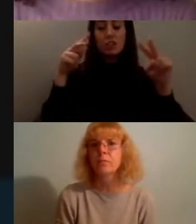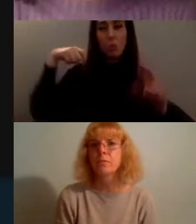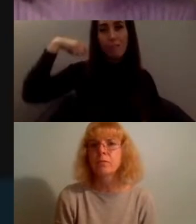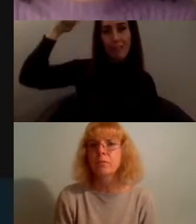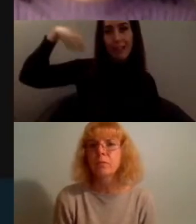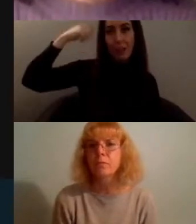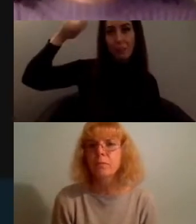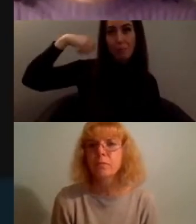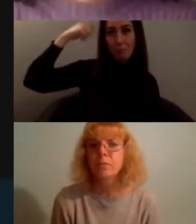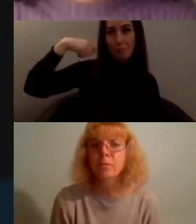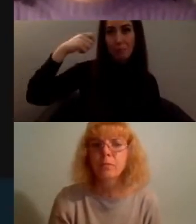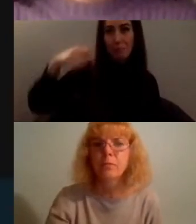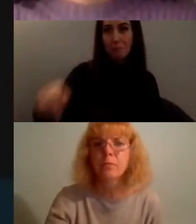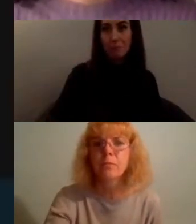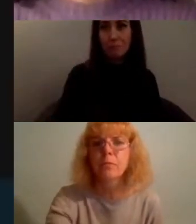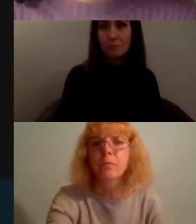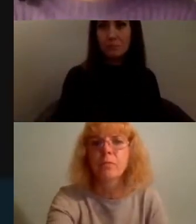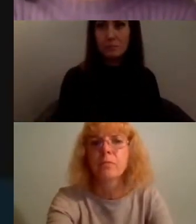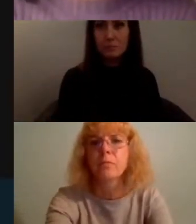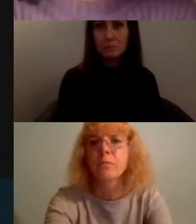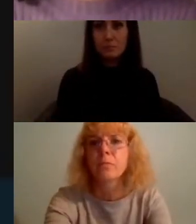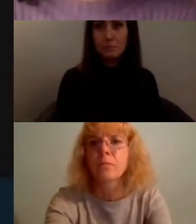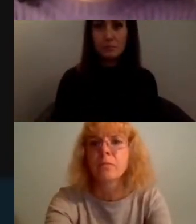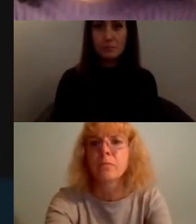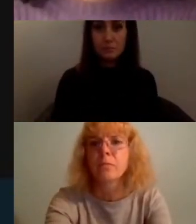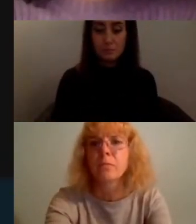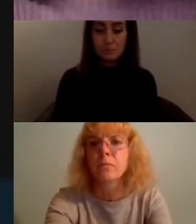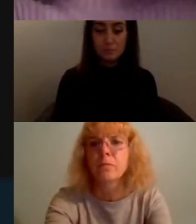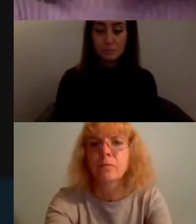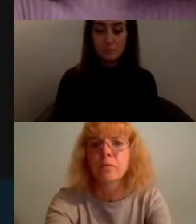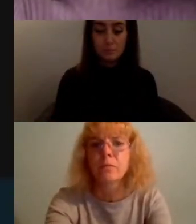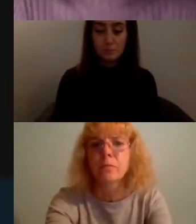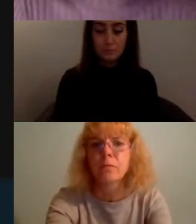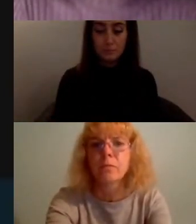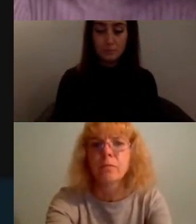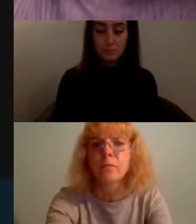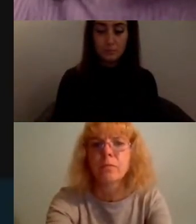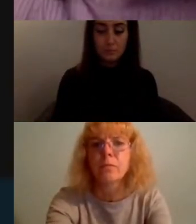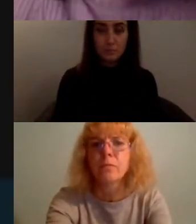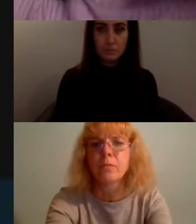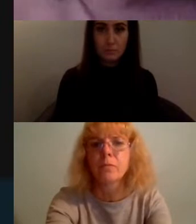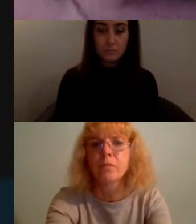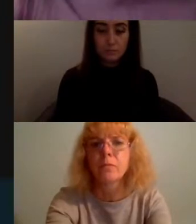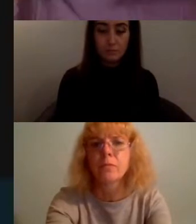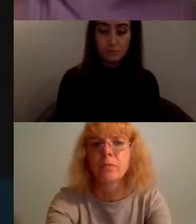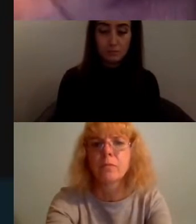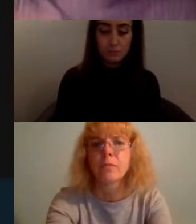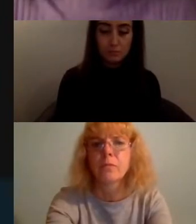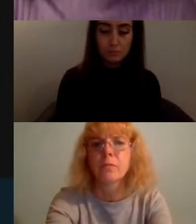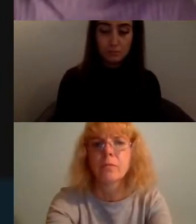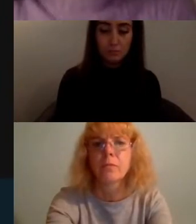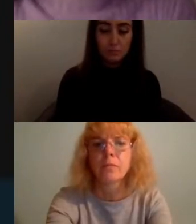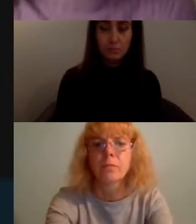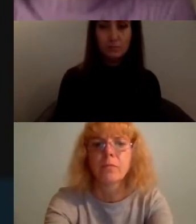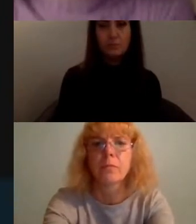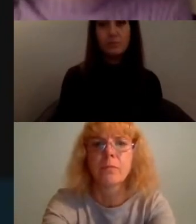hopefully it's clear and and if you have if you could wear headphones that'll be great